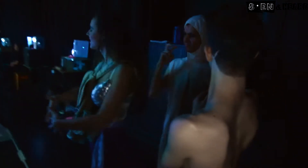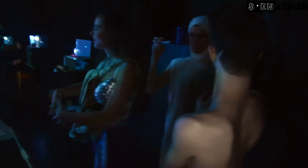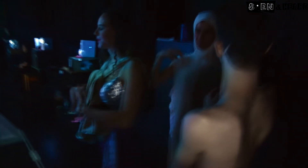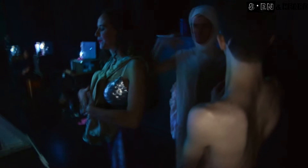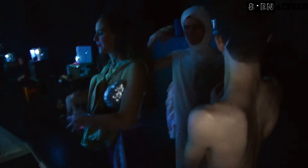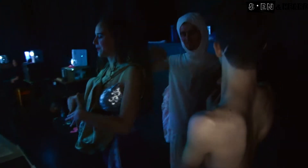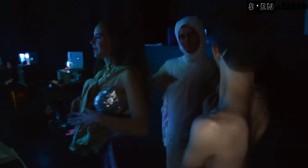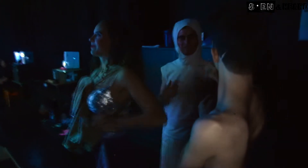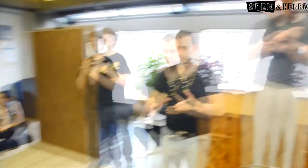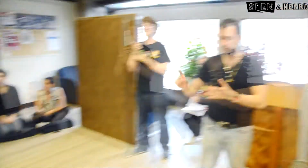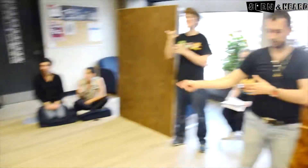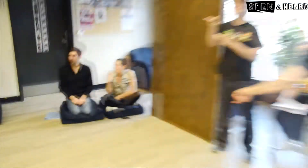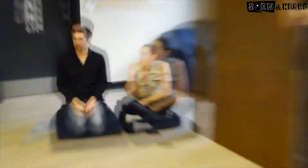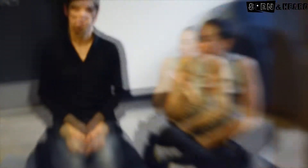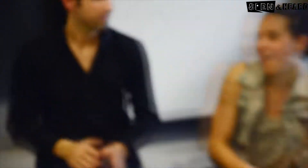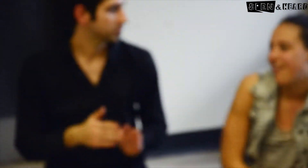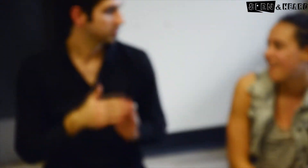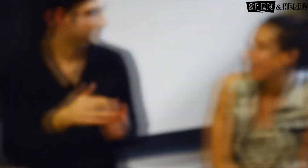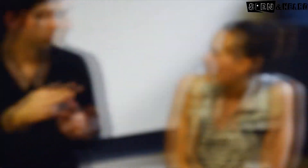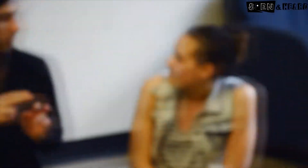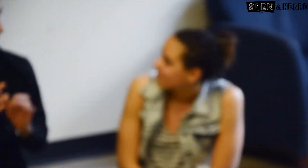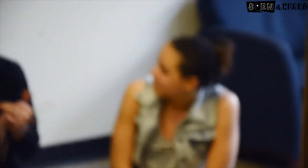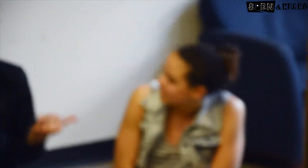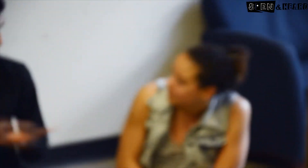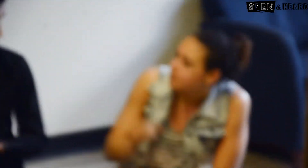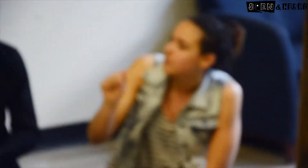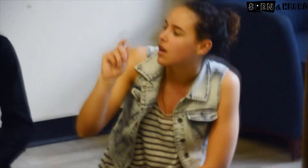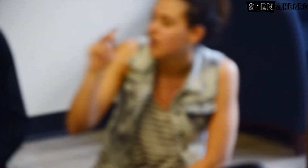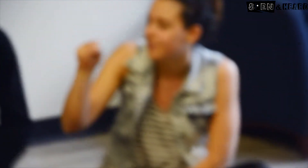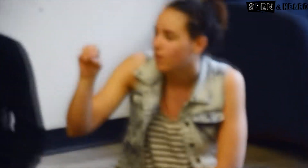and there's miscommunication, so I felt unsure of myself.